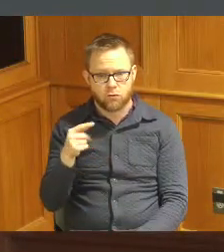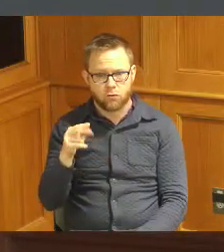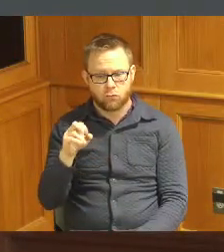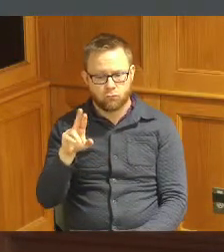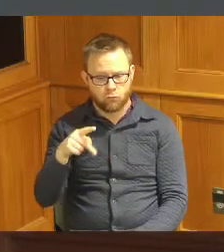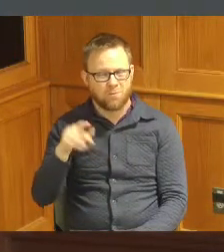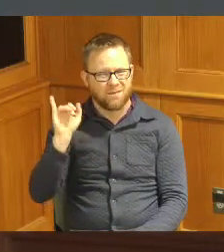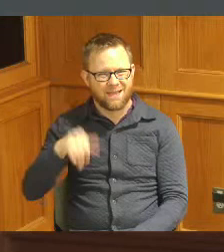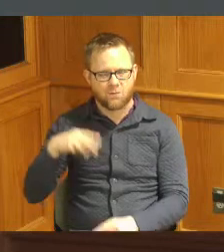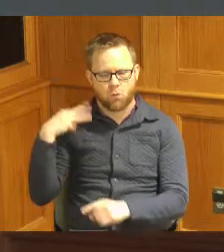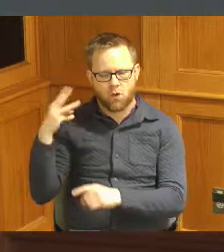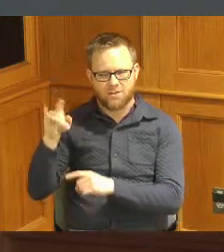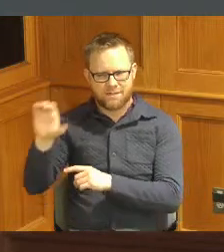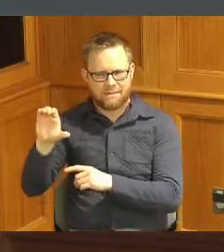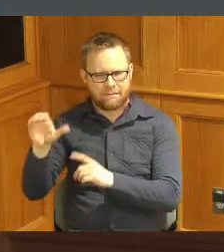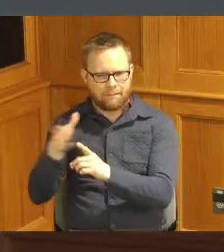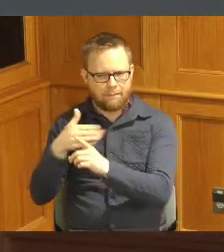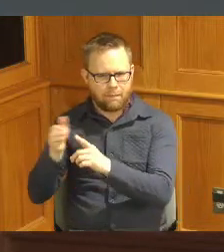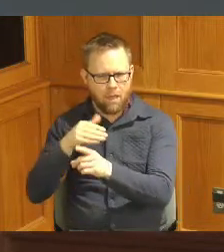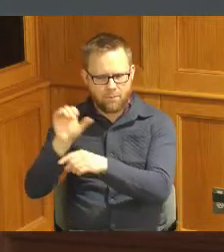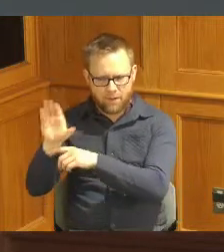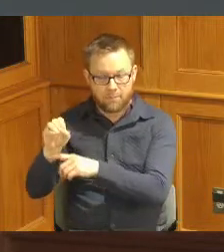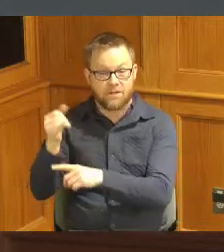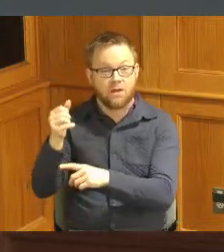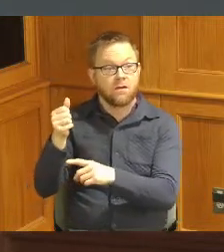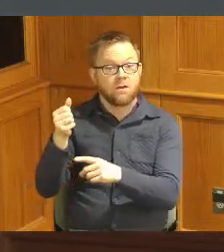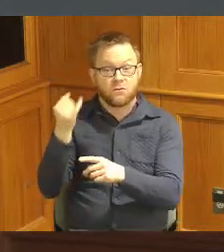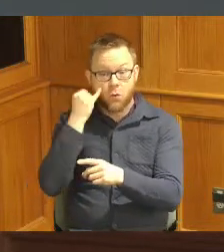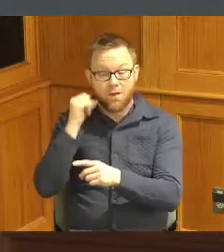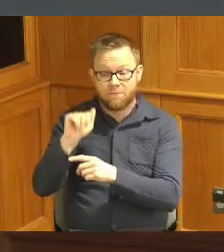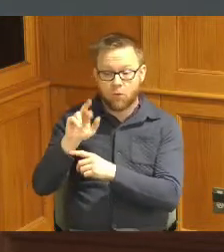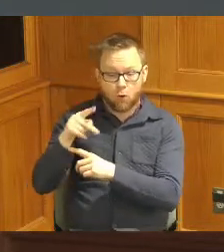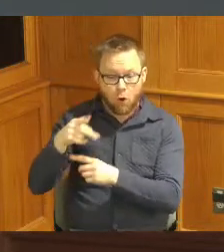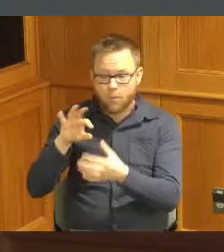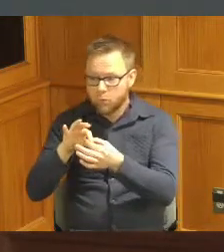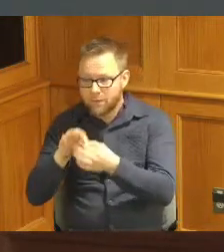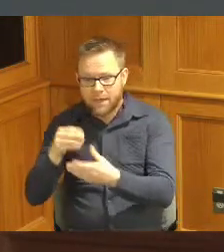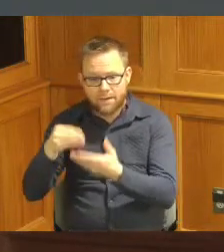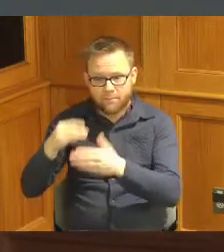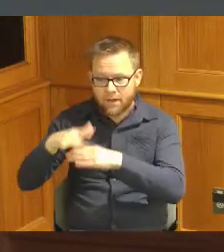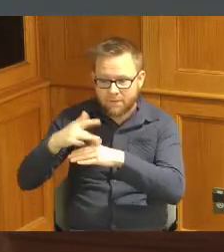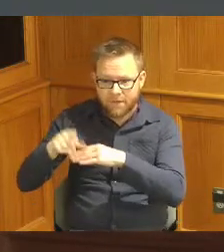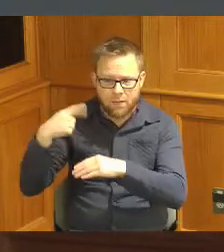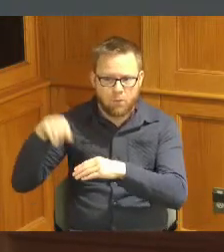on anything anything that comes out of of ARPA or anything else out of USDA including some of